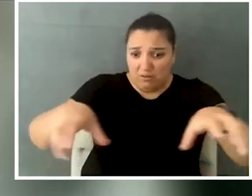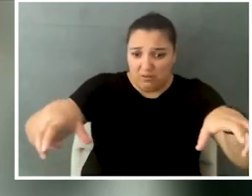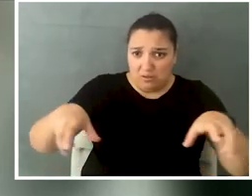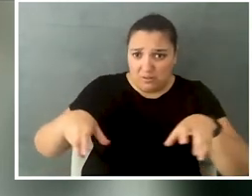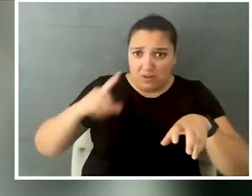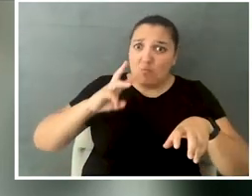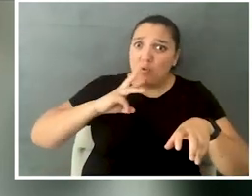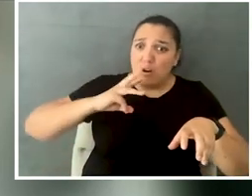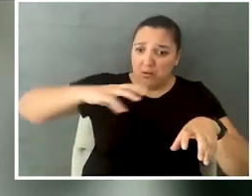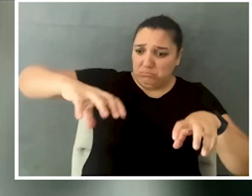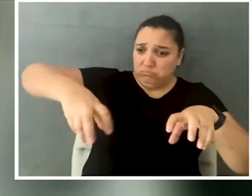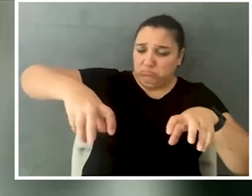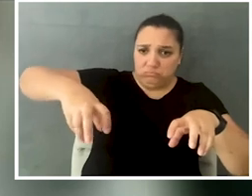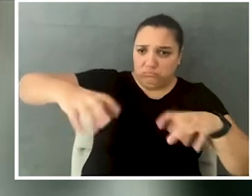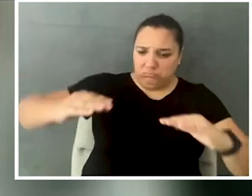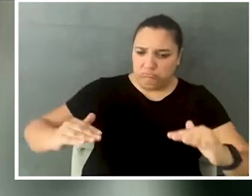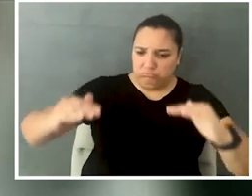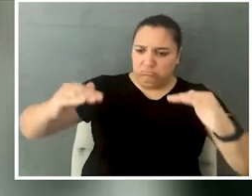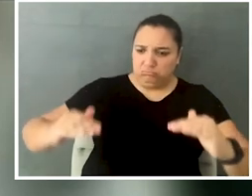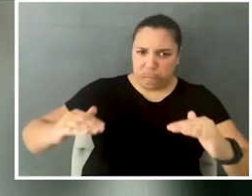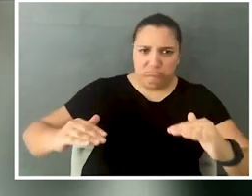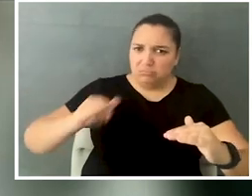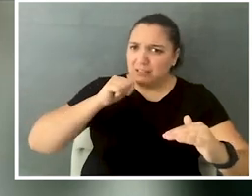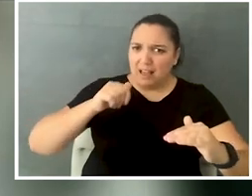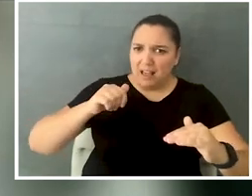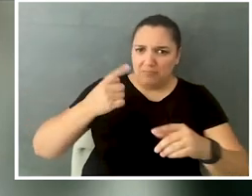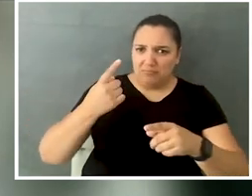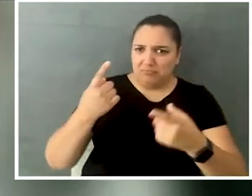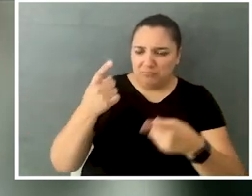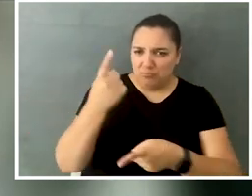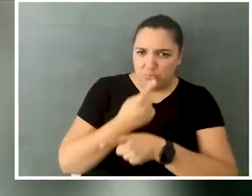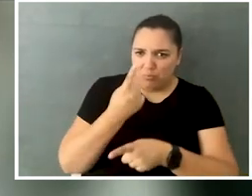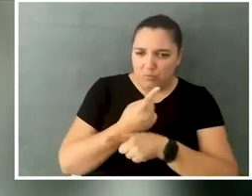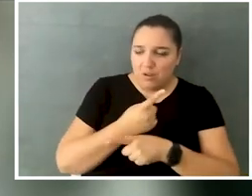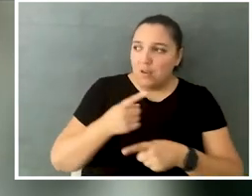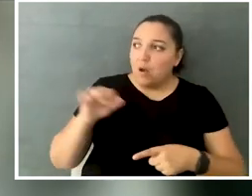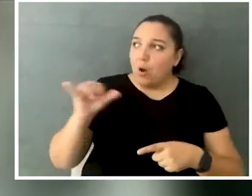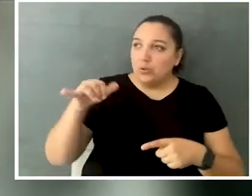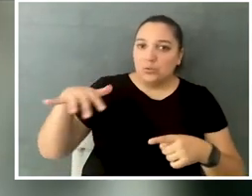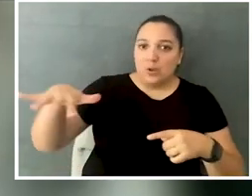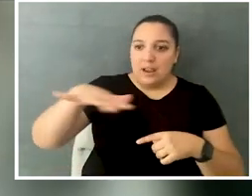where students that were in a wheelchair could use them, that the playground was inaccessible, that the playground should be accessible too